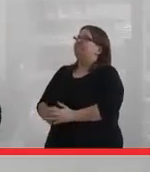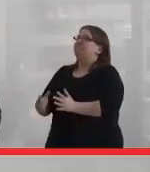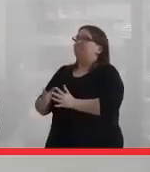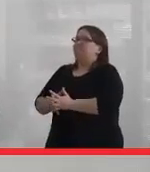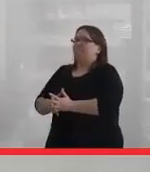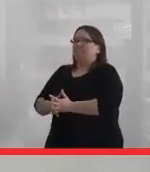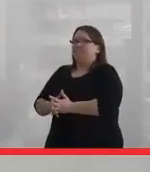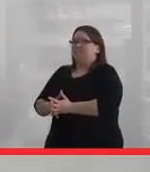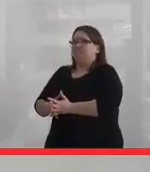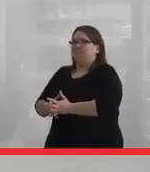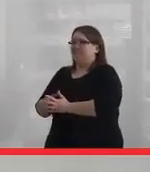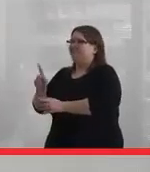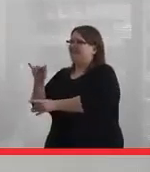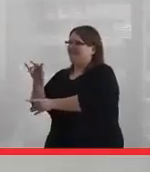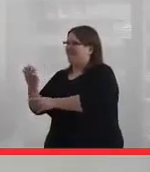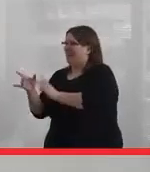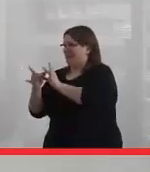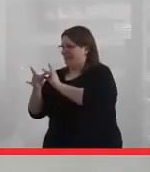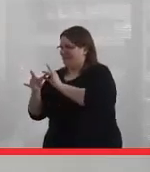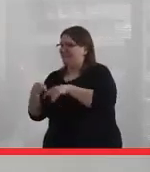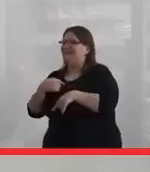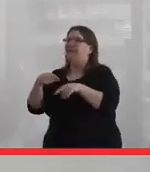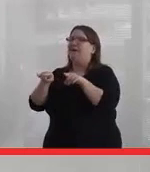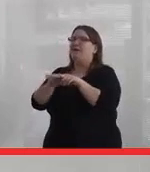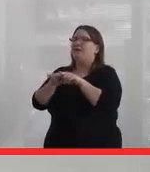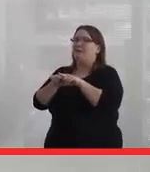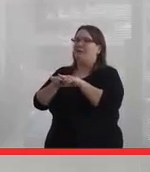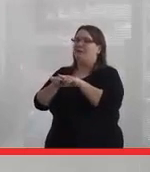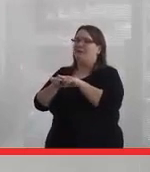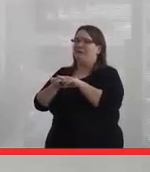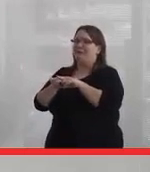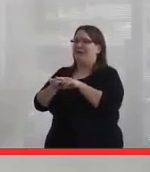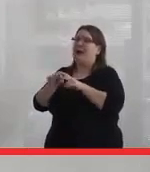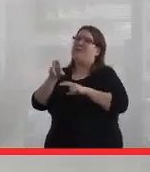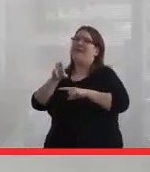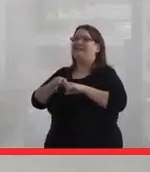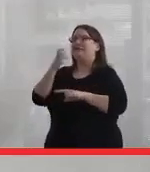So as you heard from Kassie, I'm also the sitting-- actually seat-warming clan mother